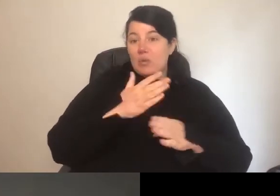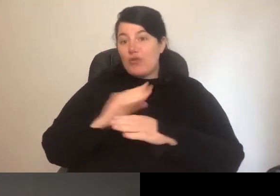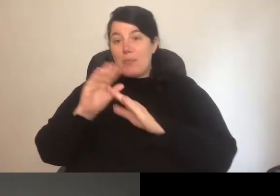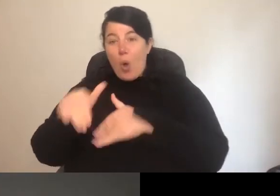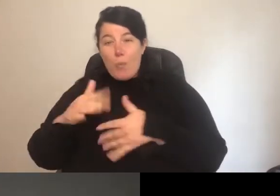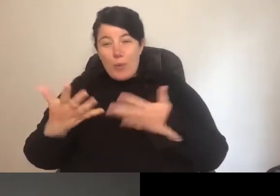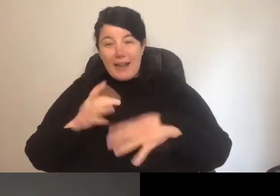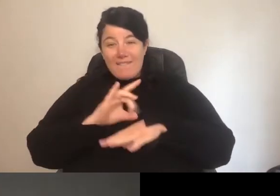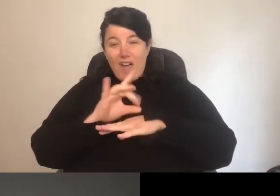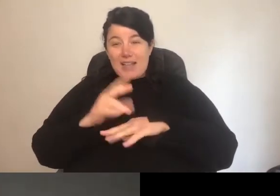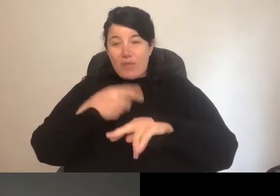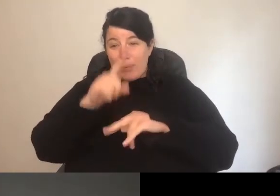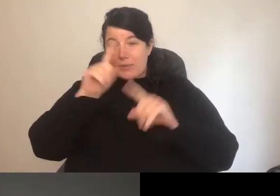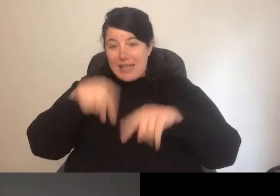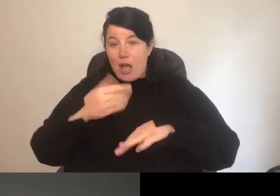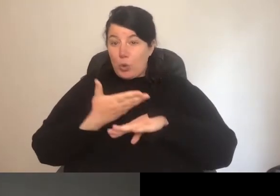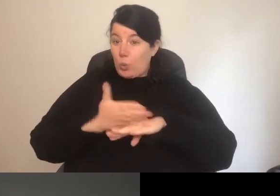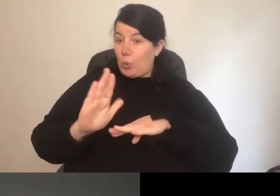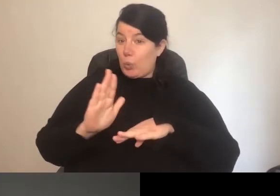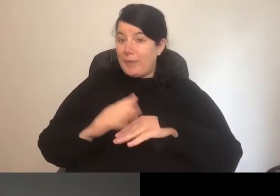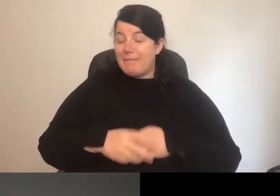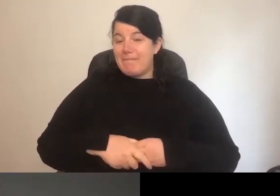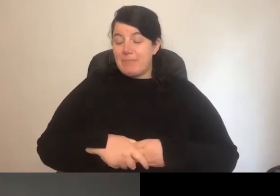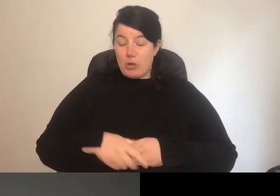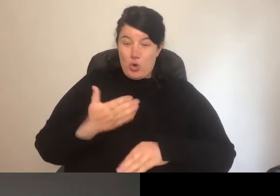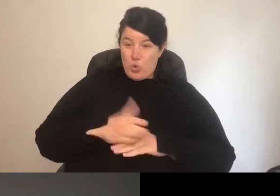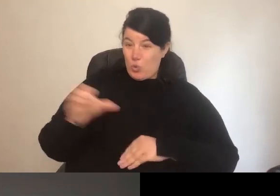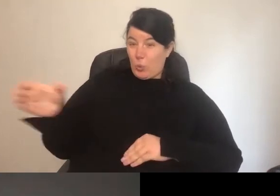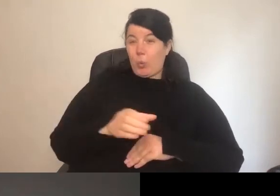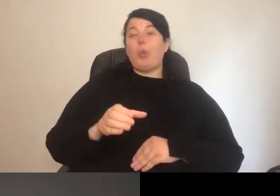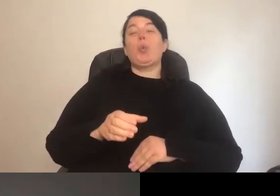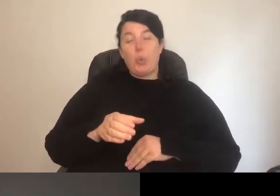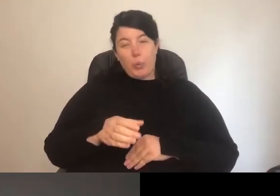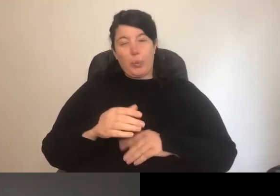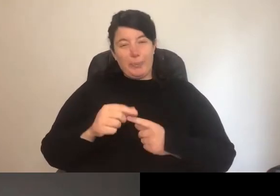Onboarding is really challenging for